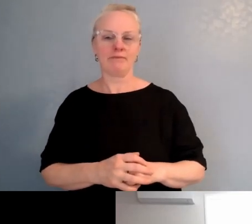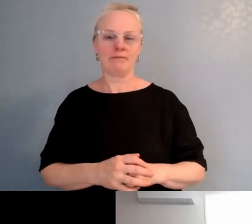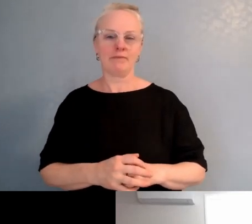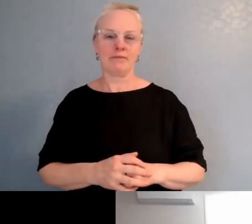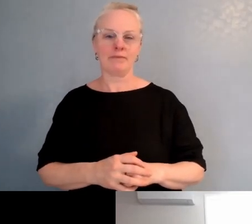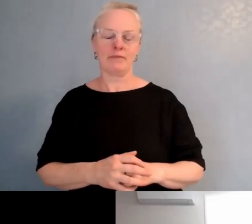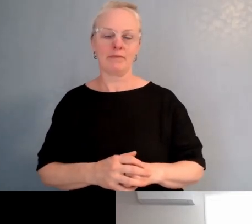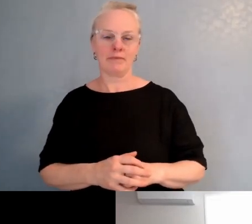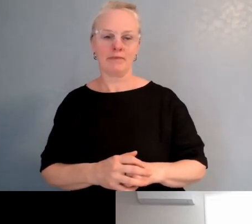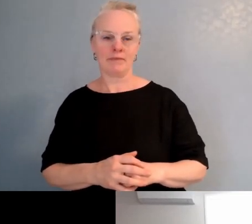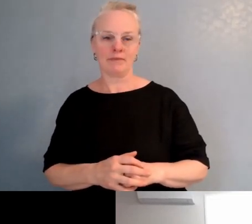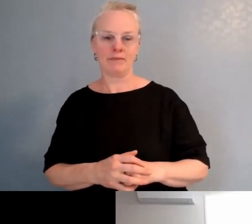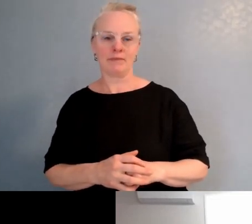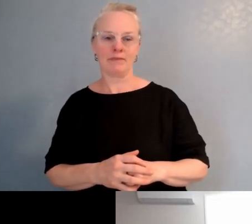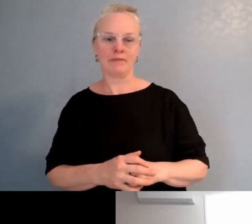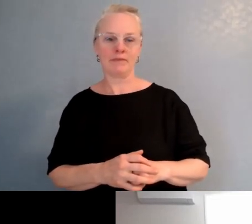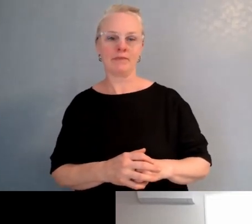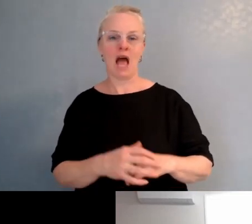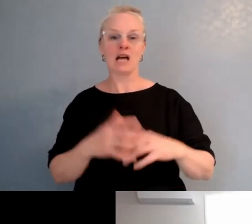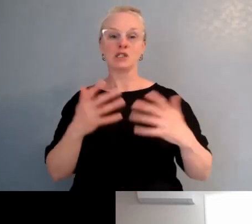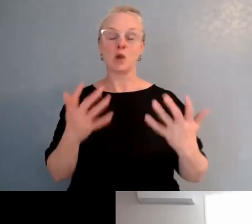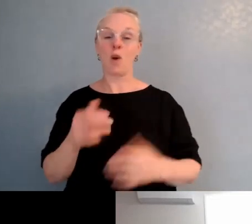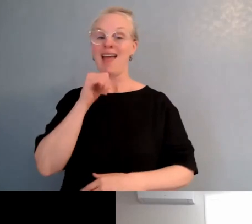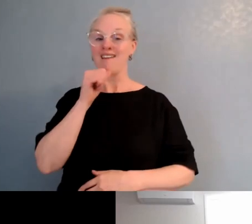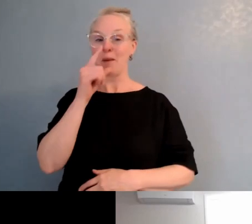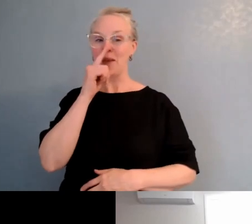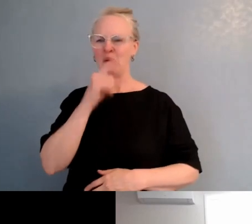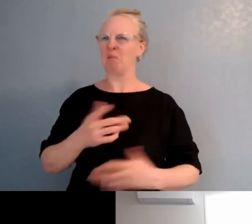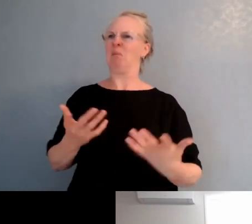people who weren't gonna be on board with this and do have more natural bias,